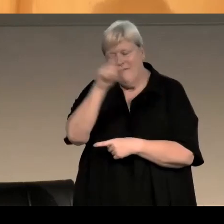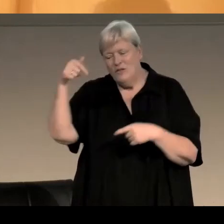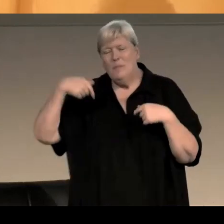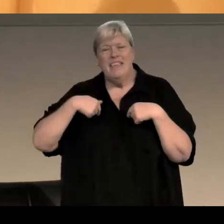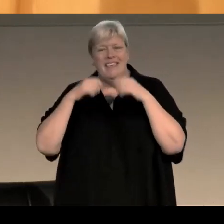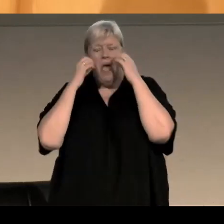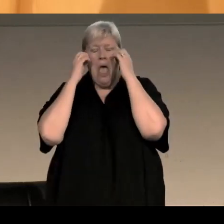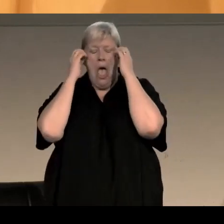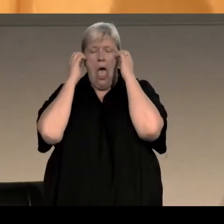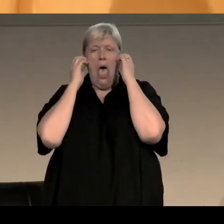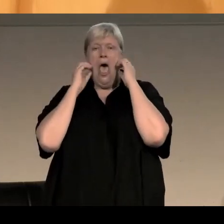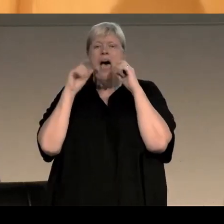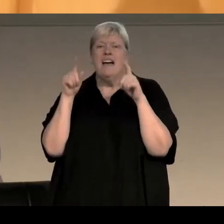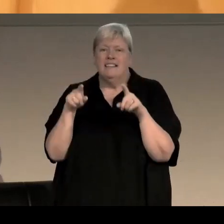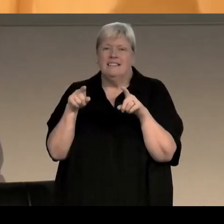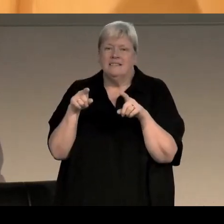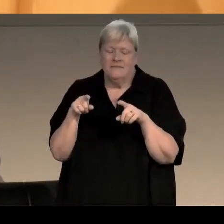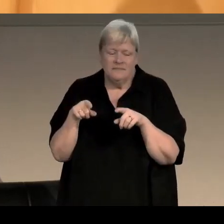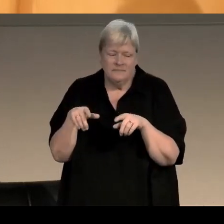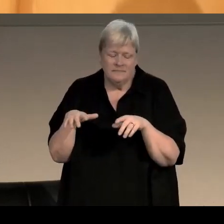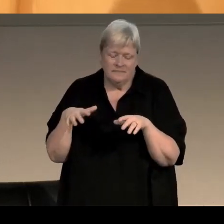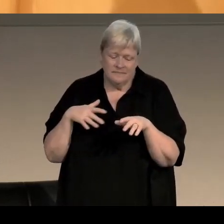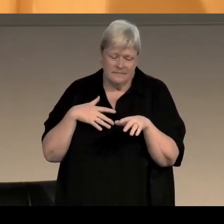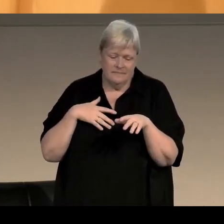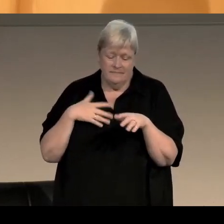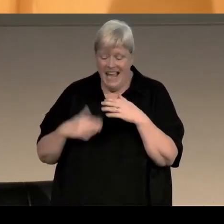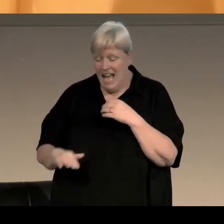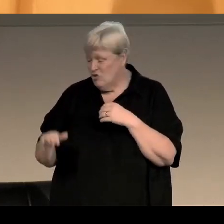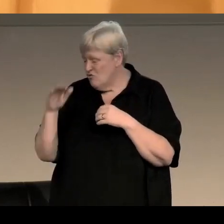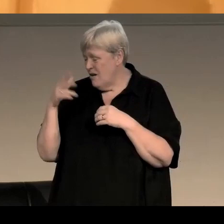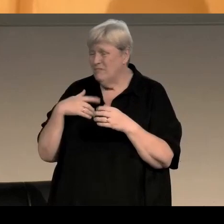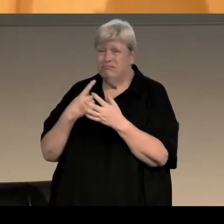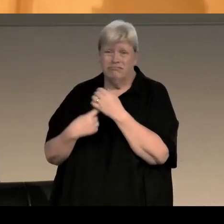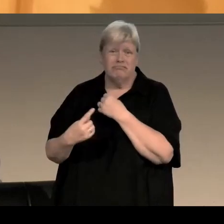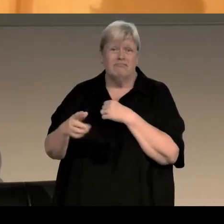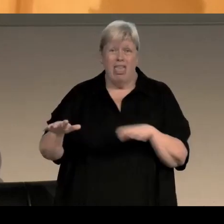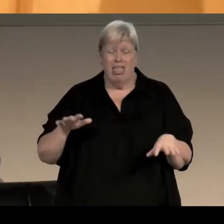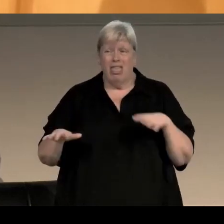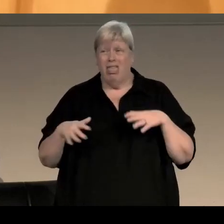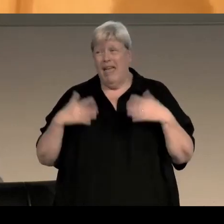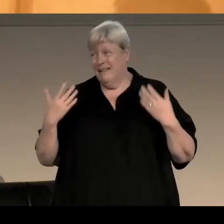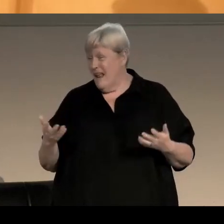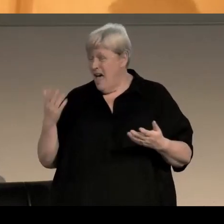because there had been nothing, it was a desert, and now of course, it's not, I mean now it's it's an increasingly populated field,